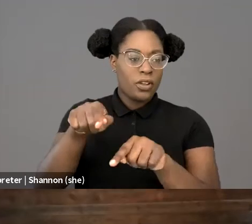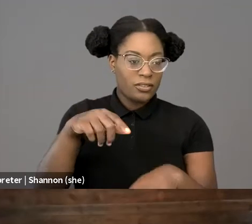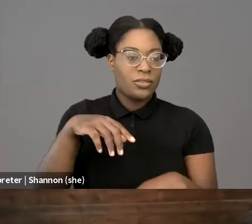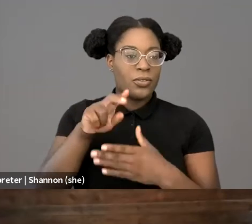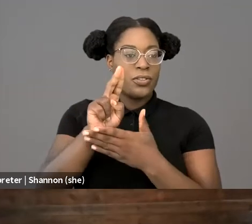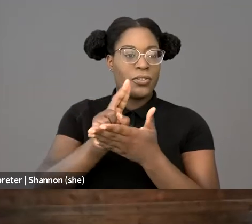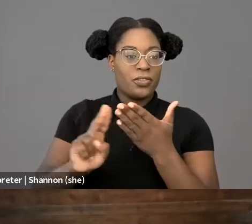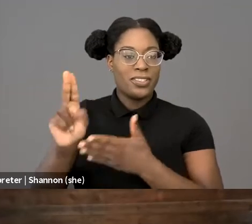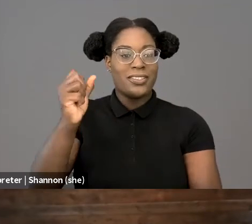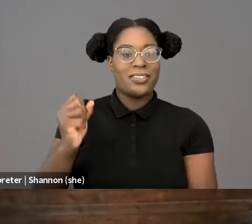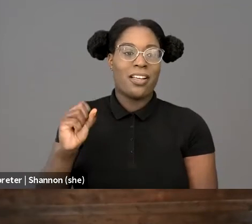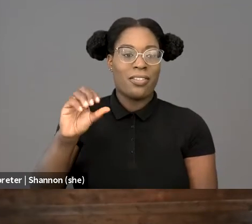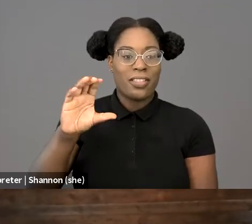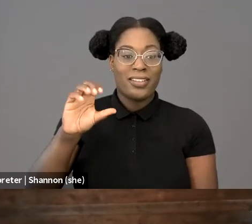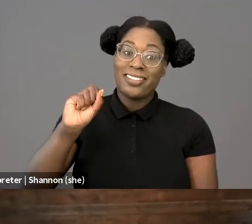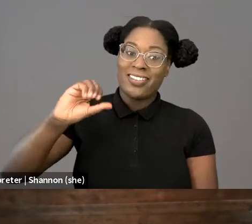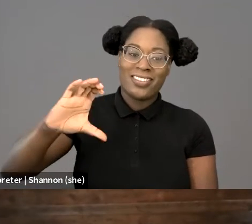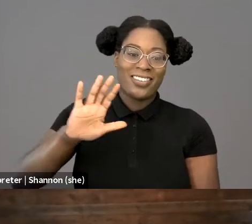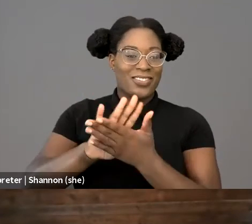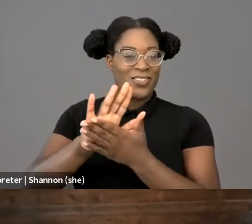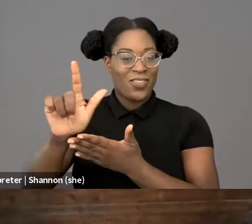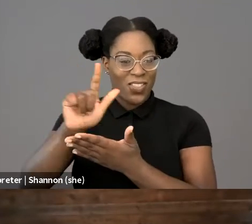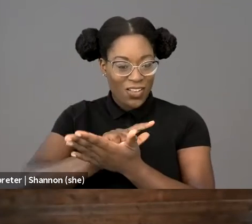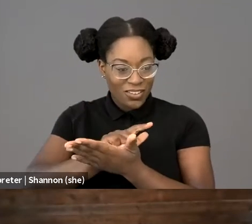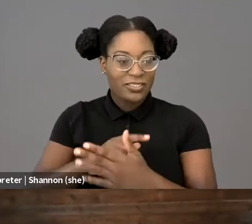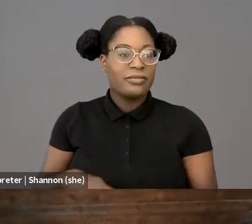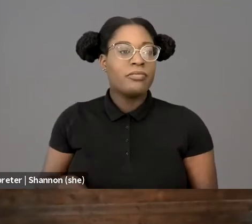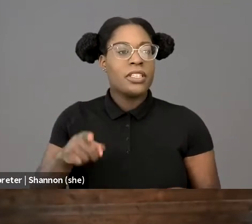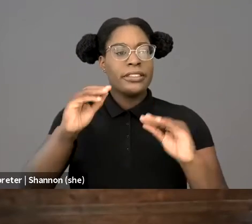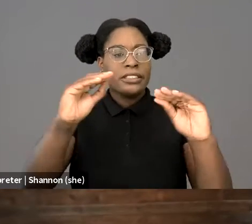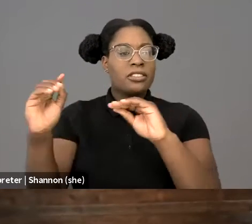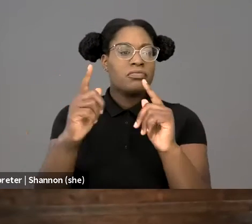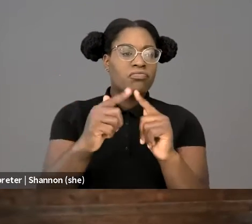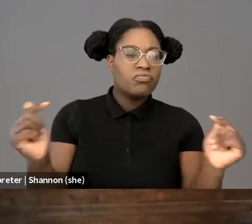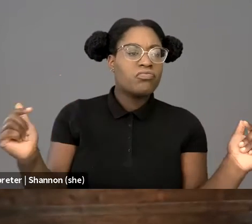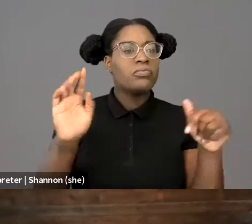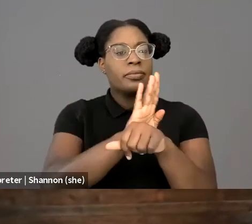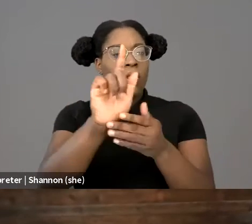where he teaches various business law courses. His scholarship employs critical race theory